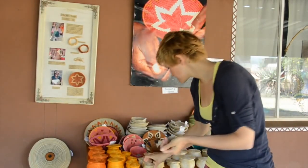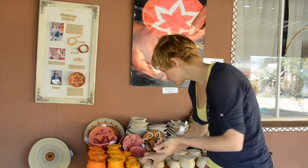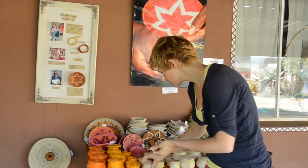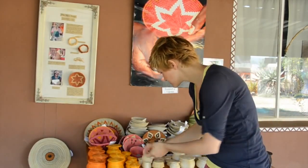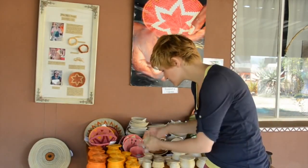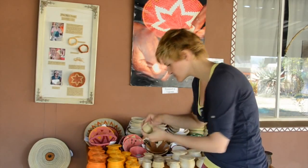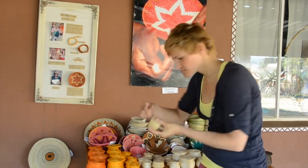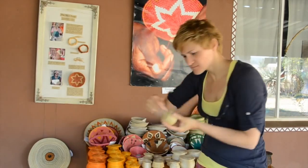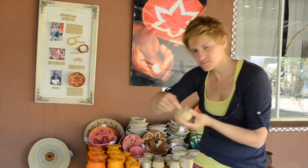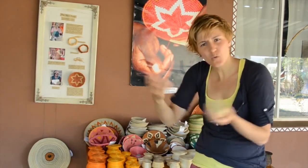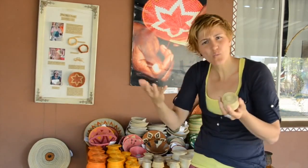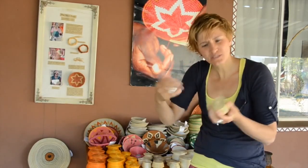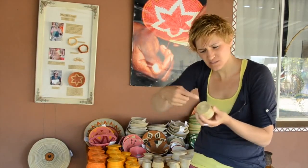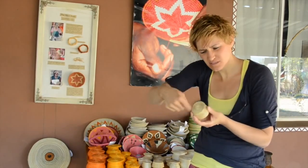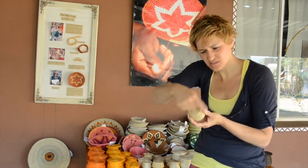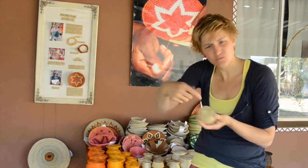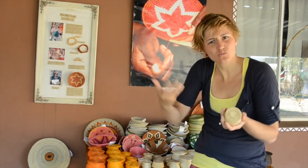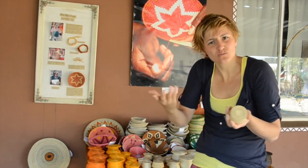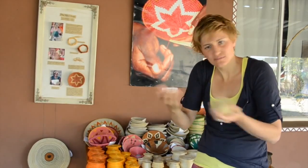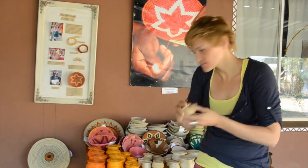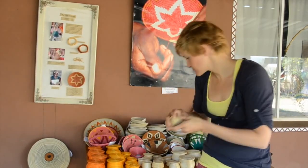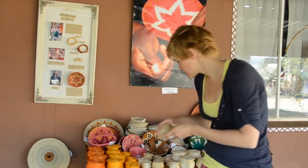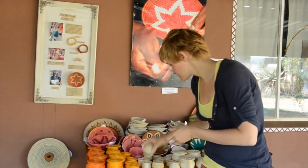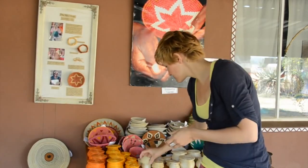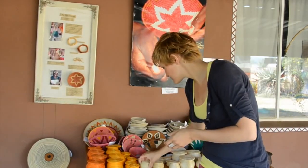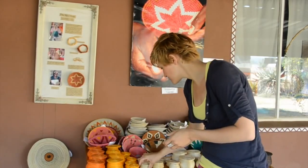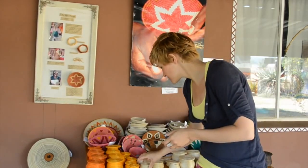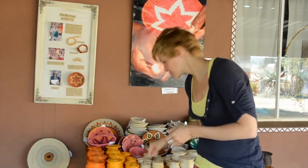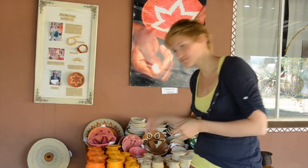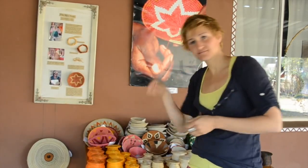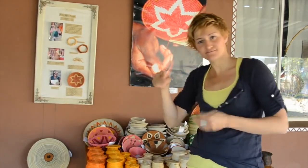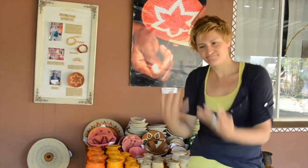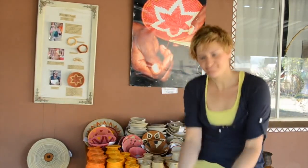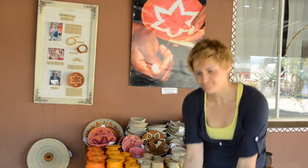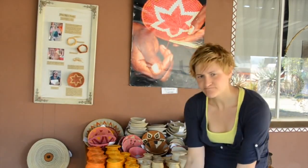things out of Sisal, a type of weed.